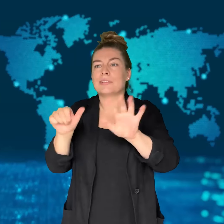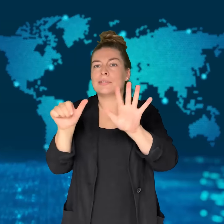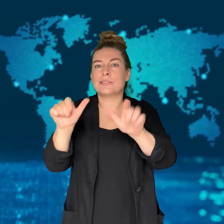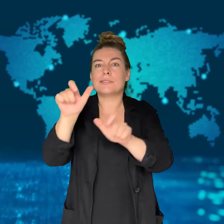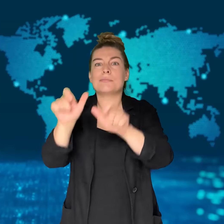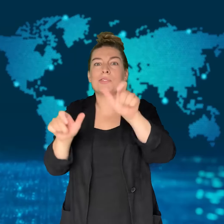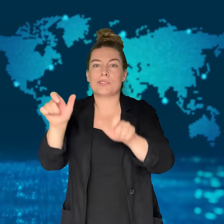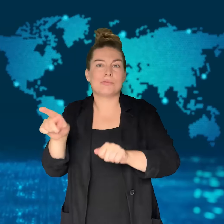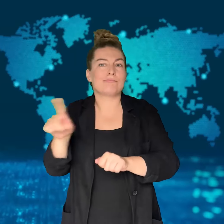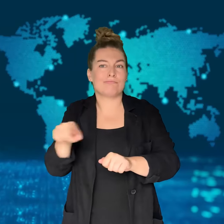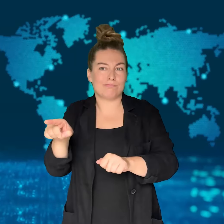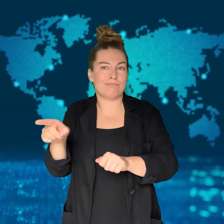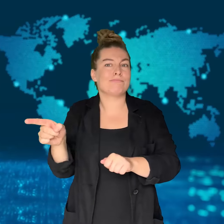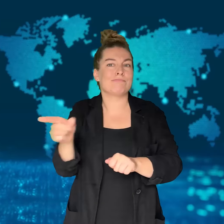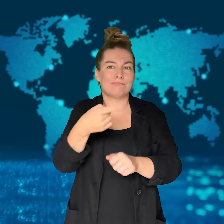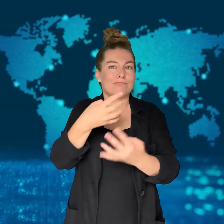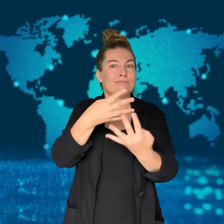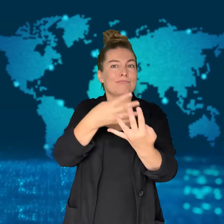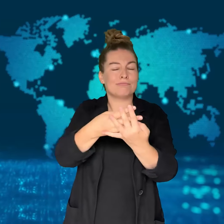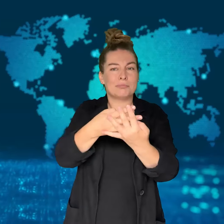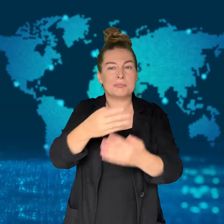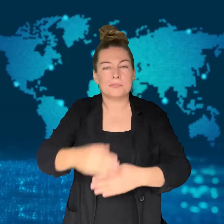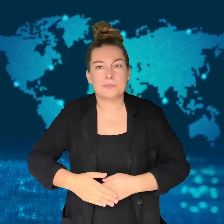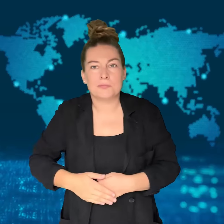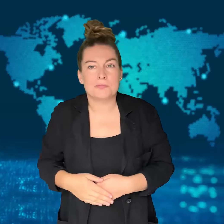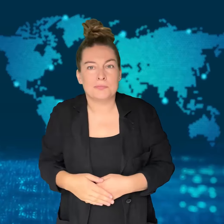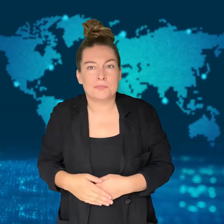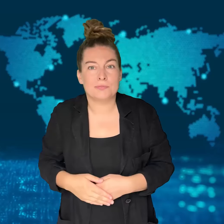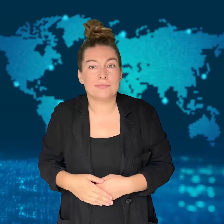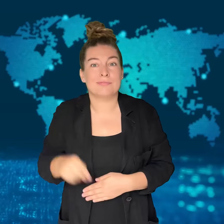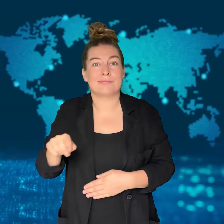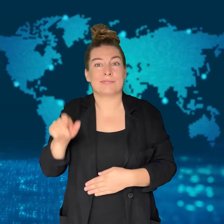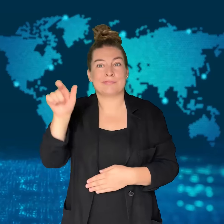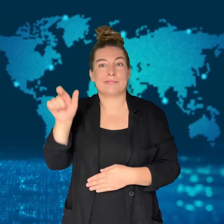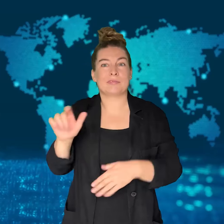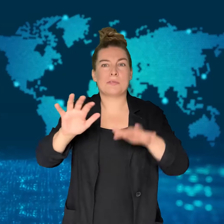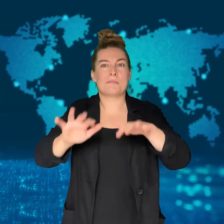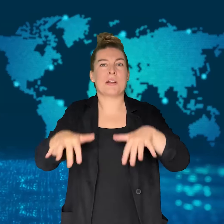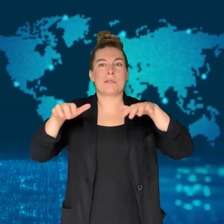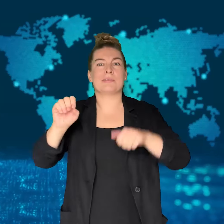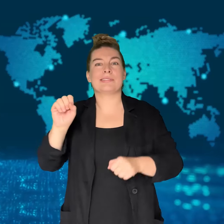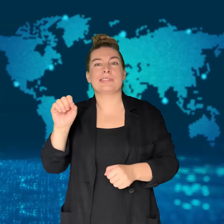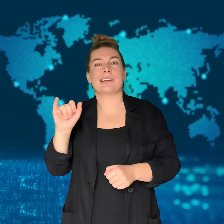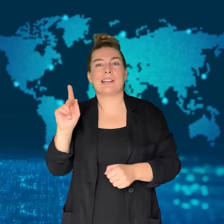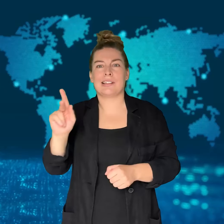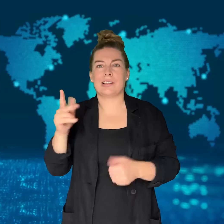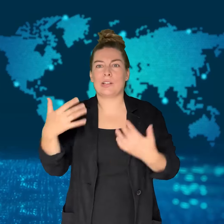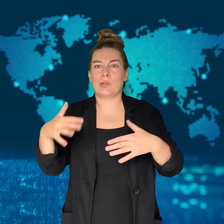Sik accused those opposed to Atalay of calling him a terrorist.